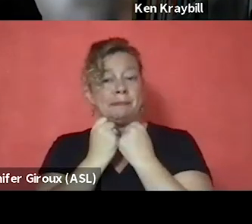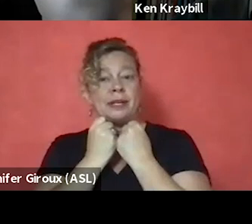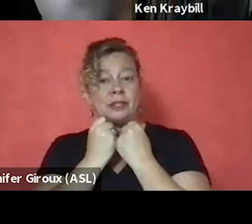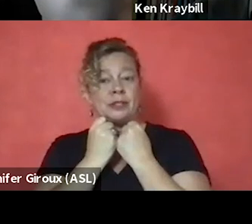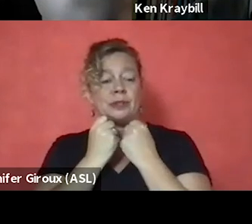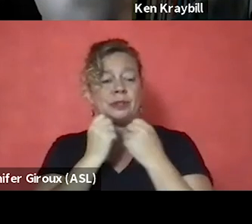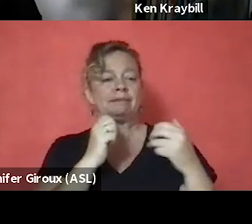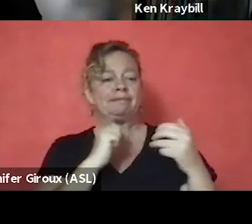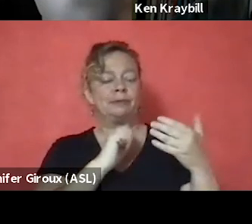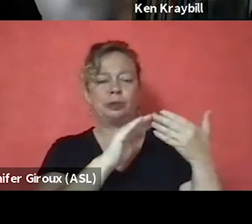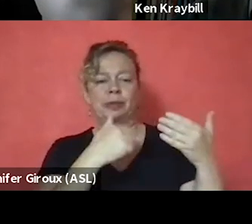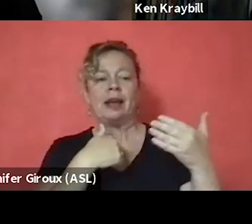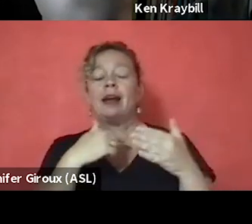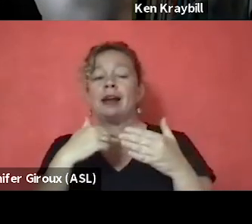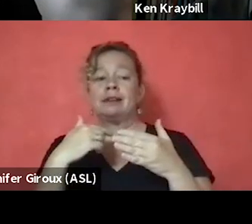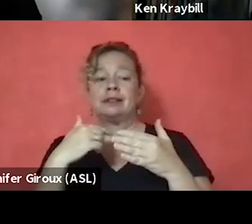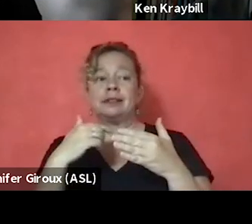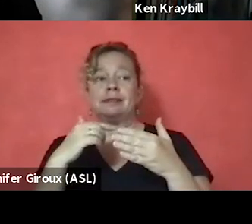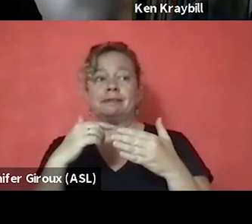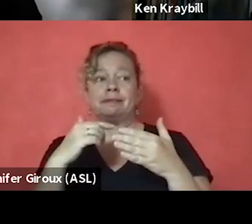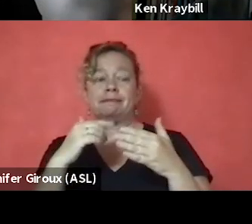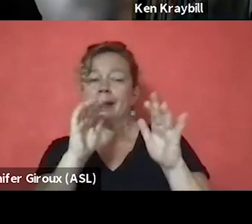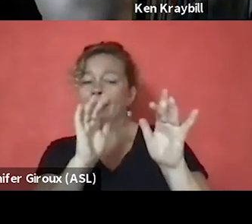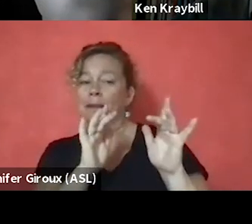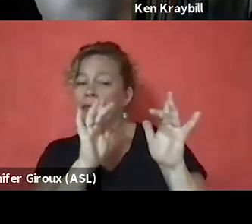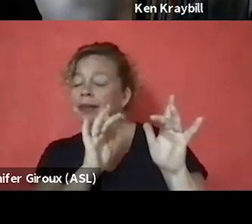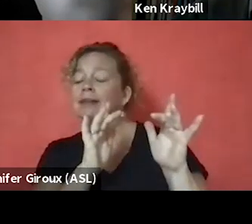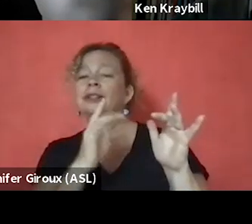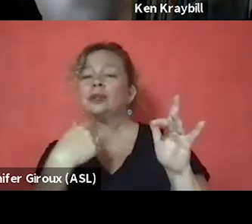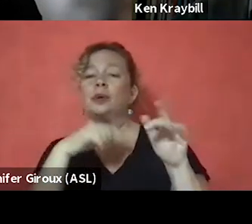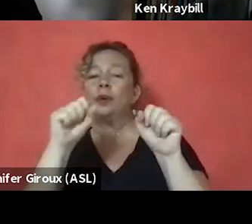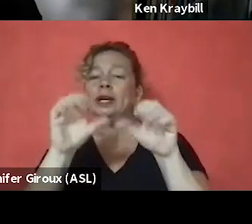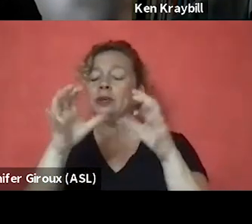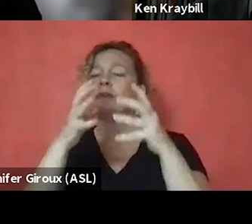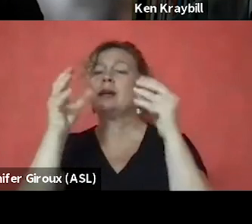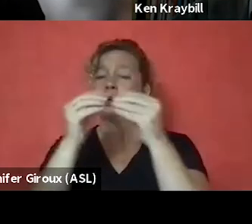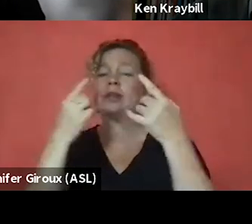and empathy, we could probably do a lot more successful work in this field.